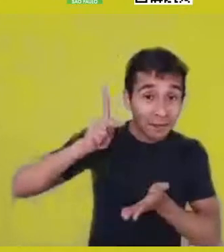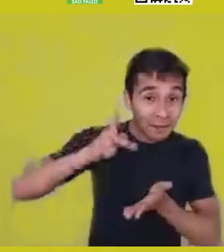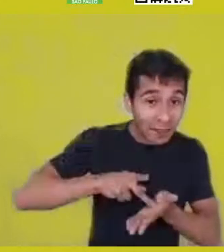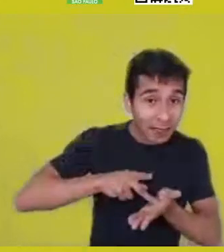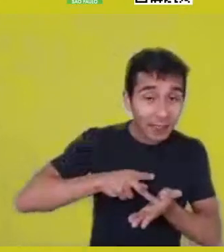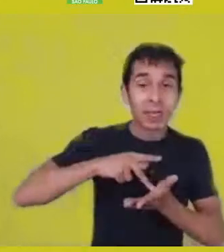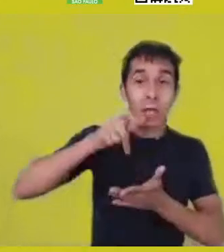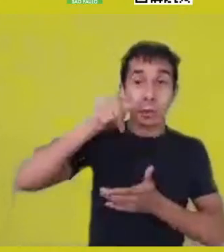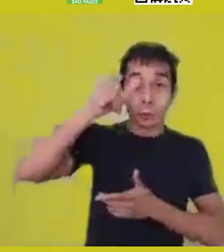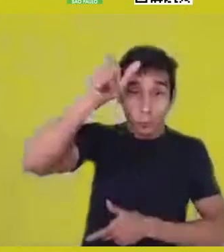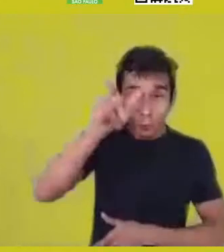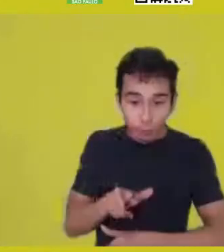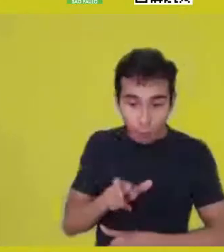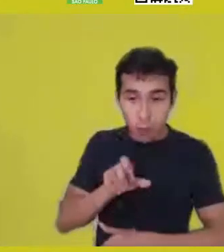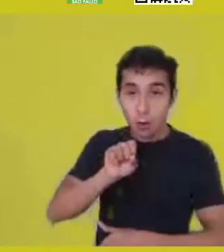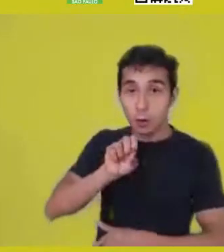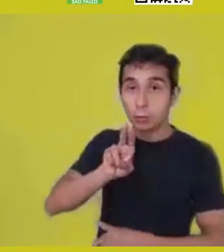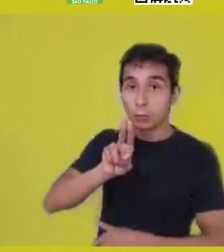Besides, “subject”, it means “vassal”.